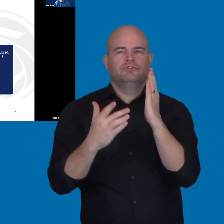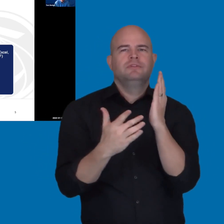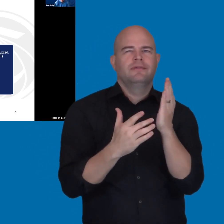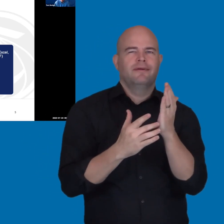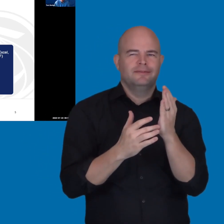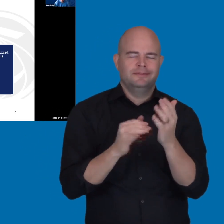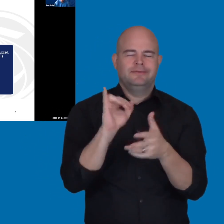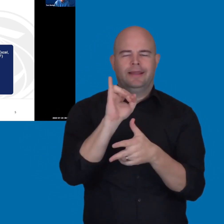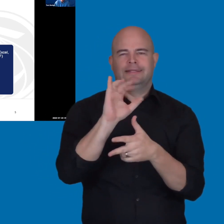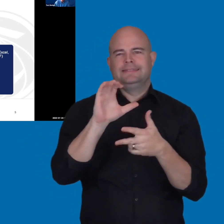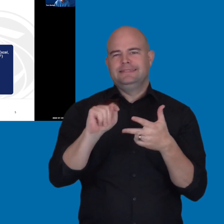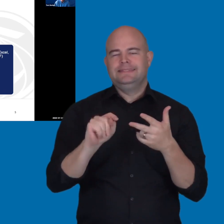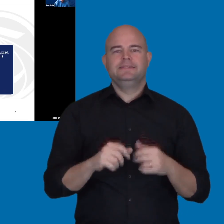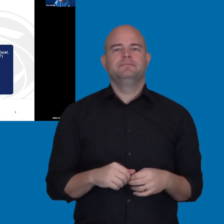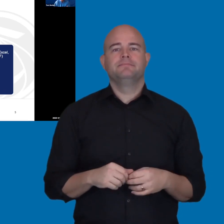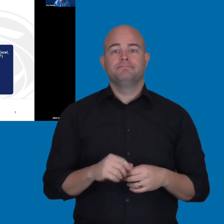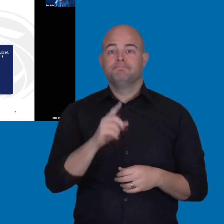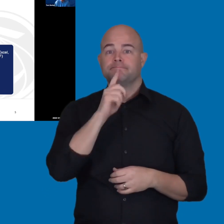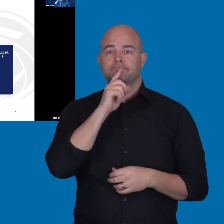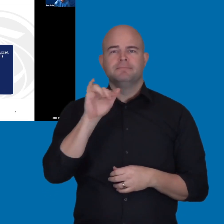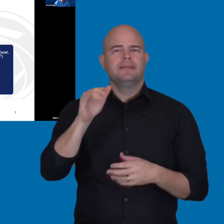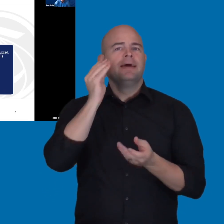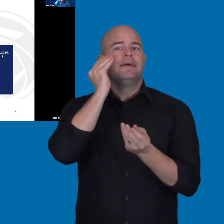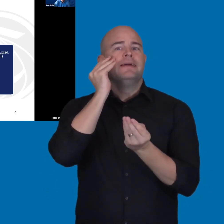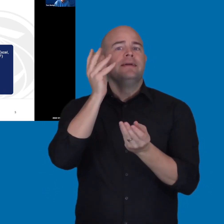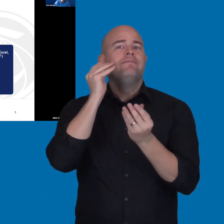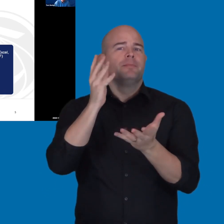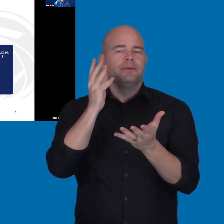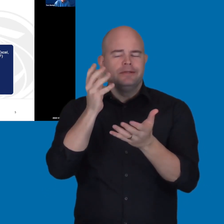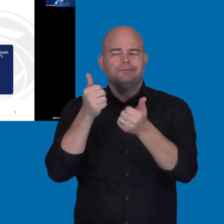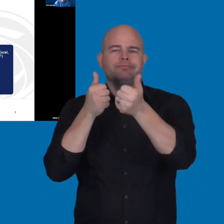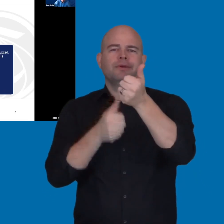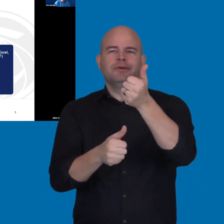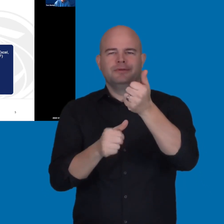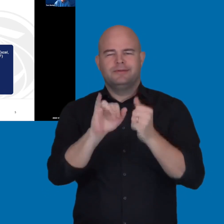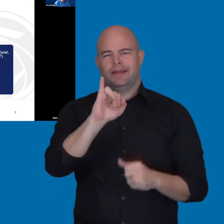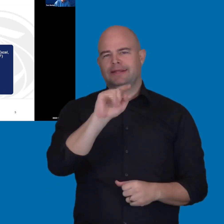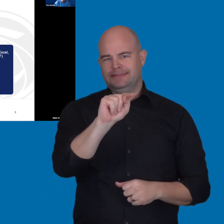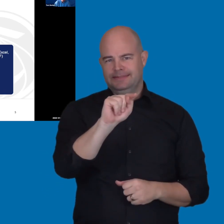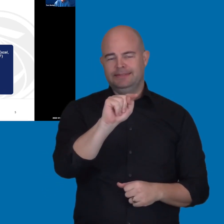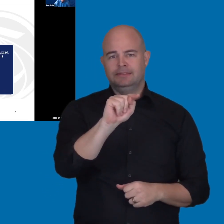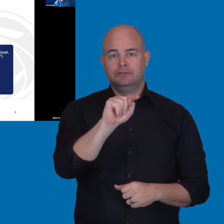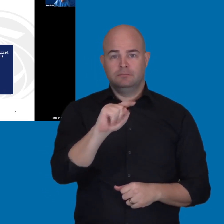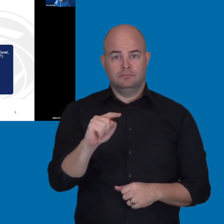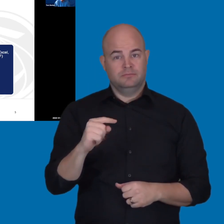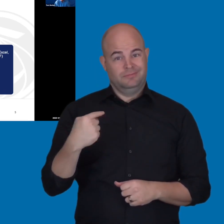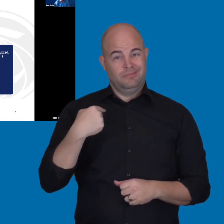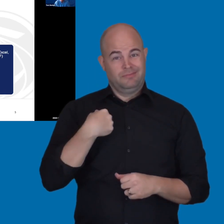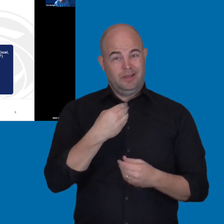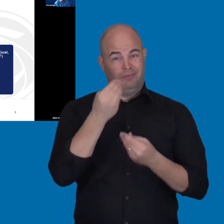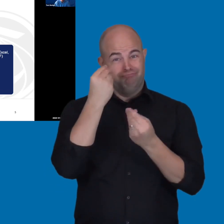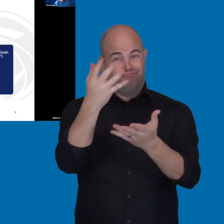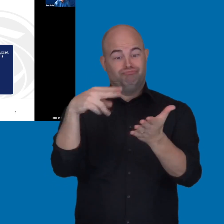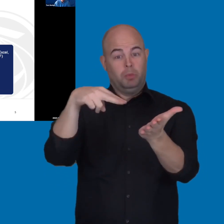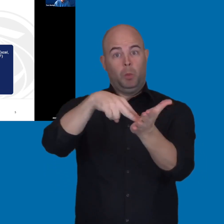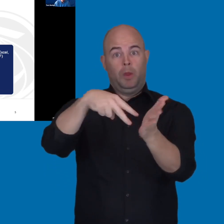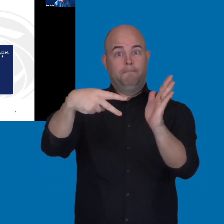It's basically a subset of information technology. And instead of just giving you the definition of what that is,